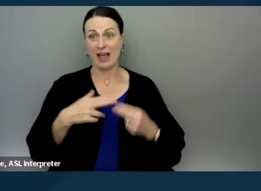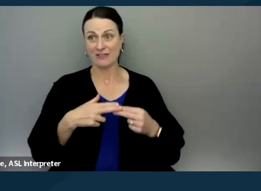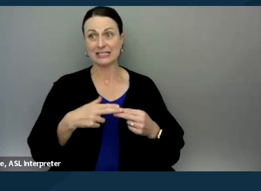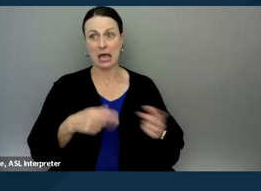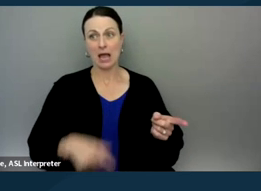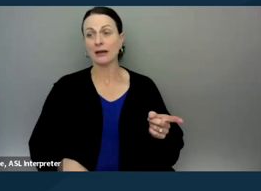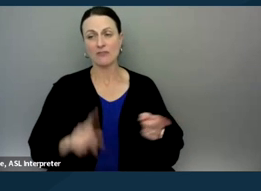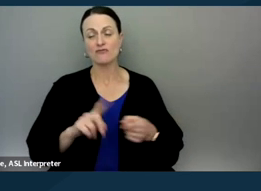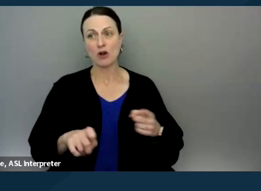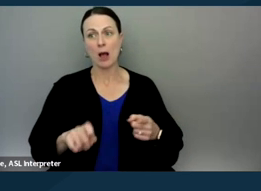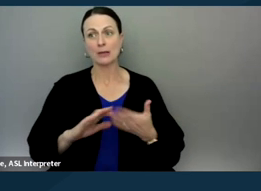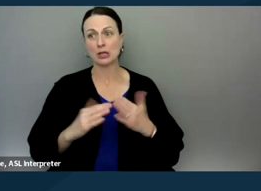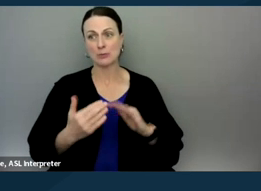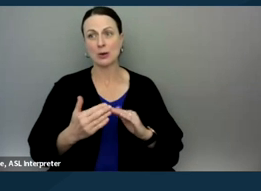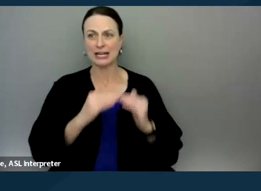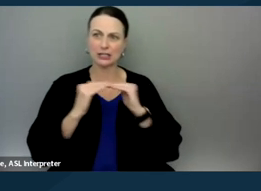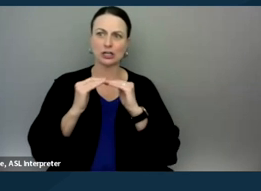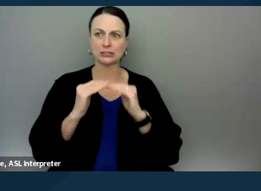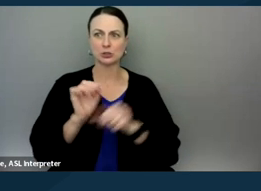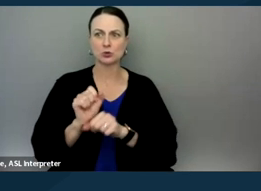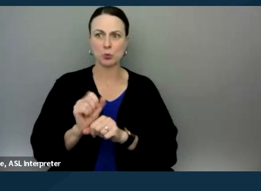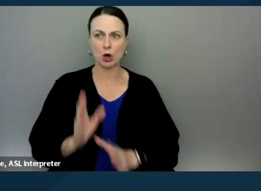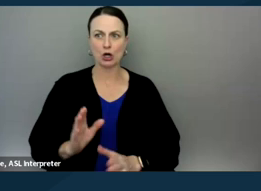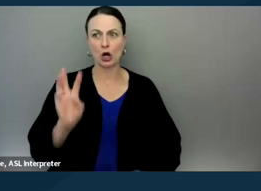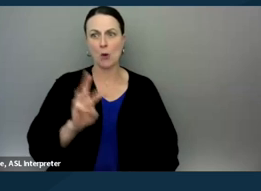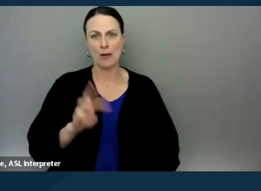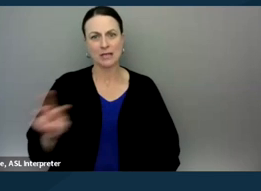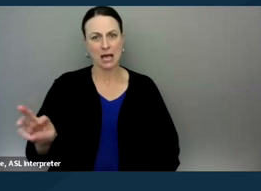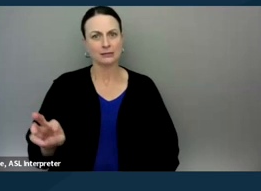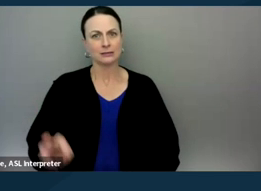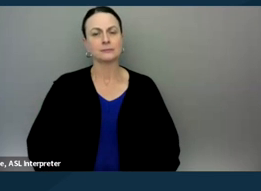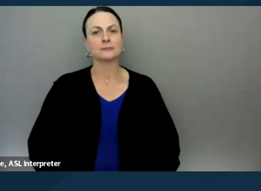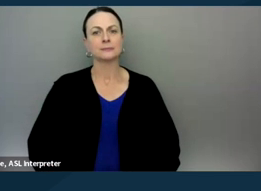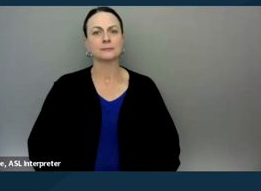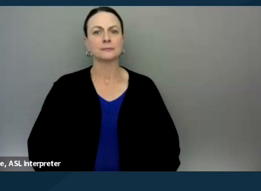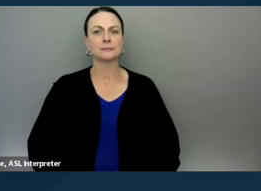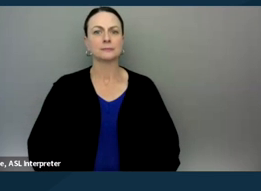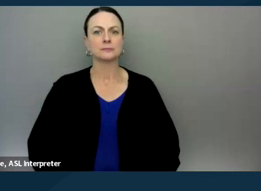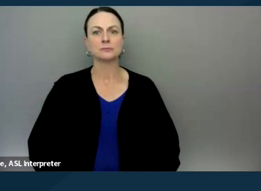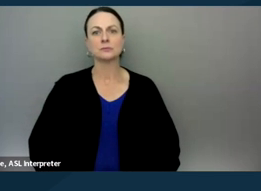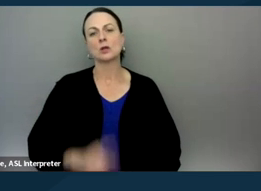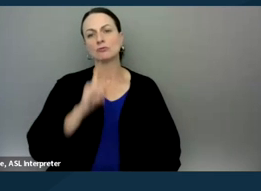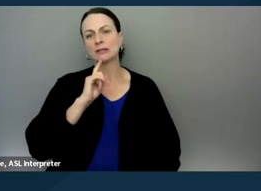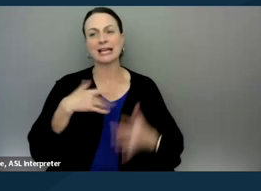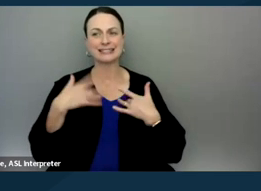from the community justice worker website and it's a really exciting model.